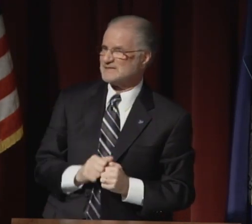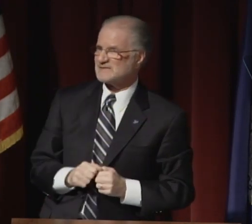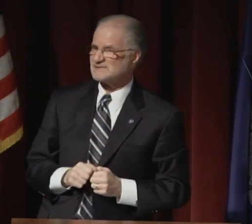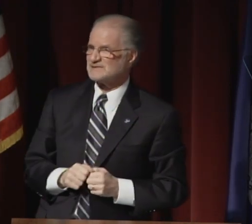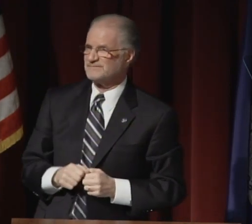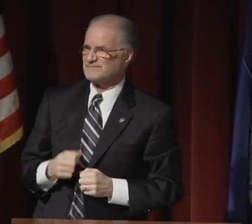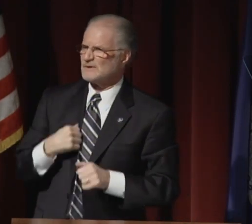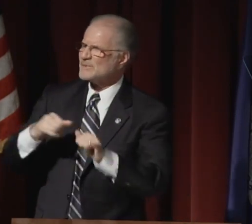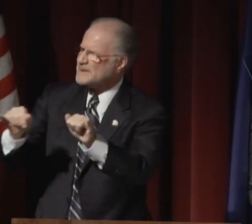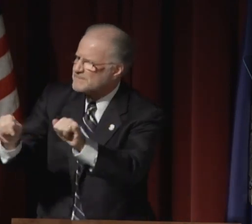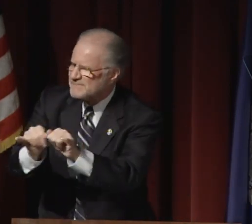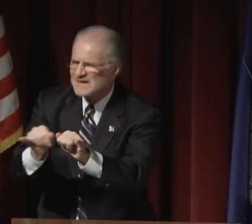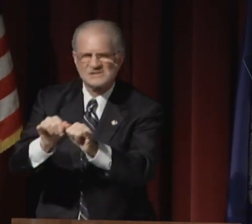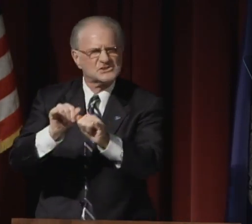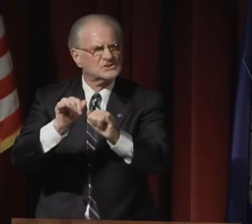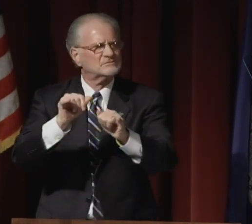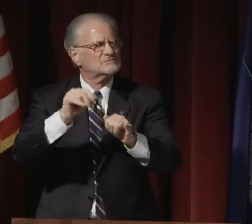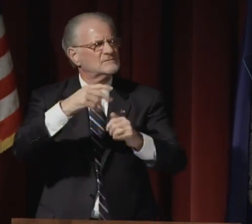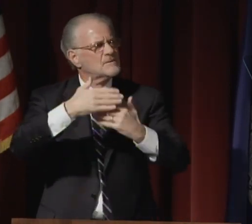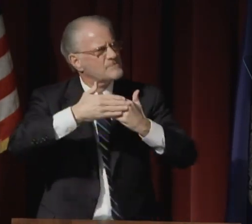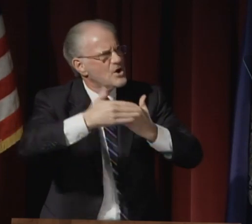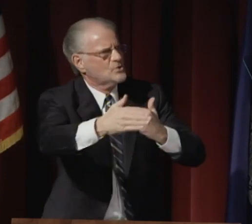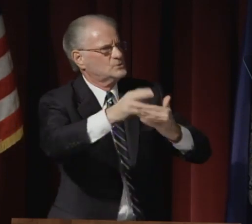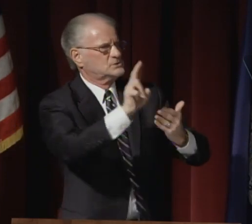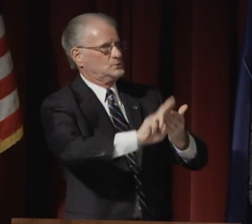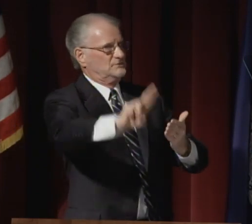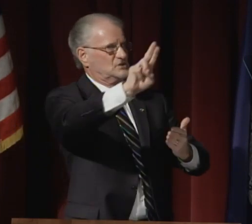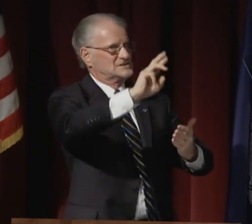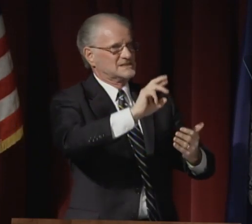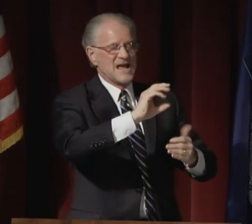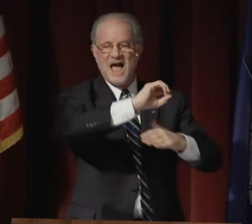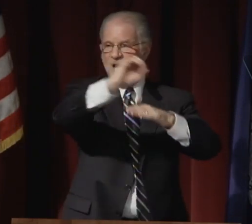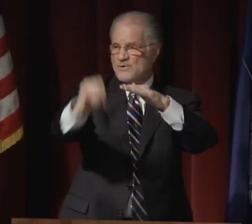We measure persistence and graduation rates.